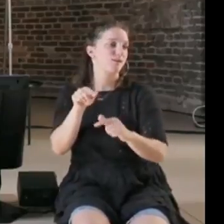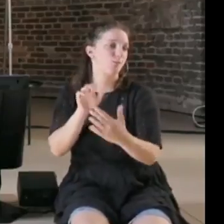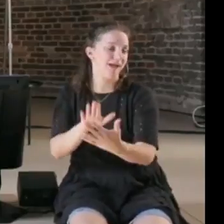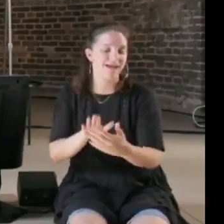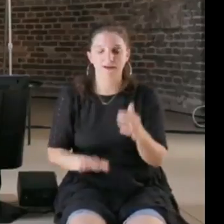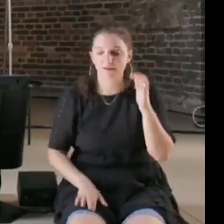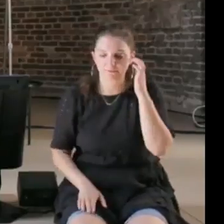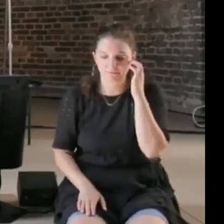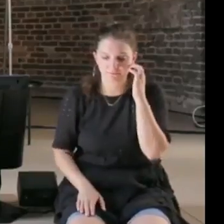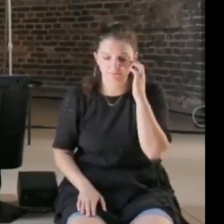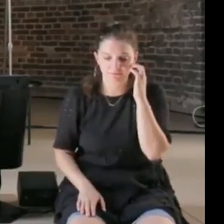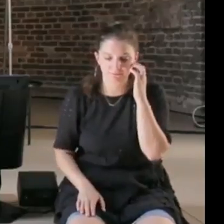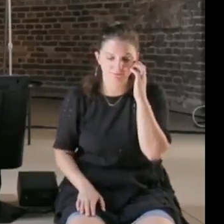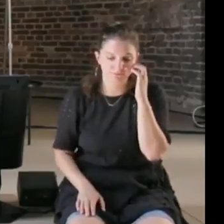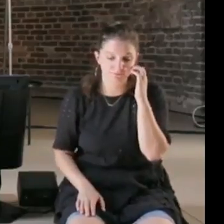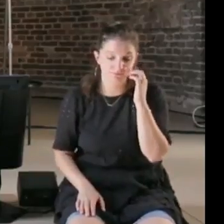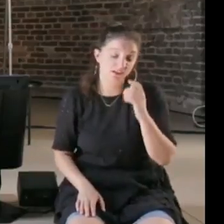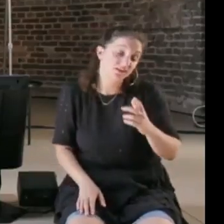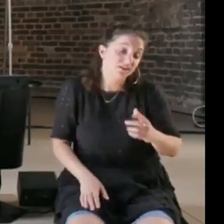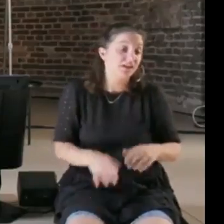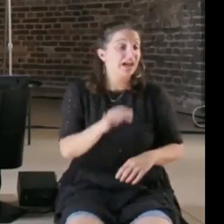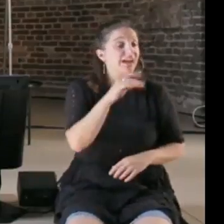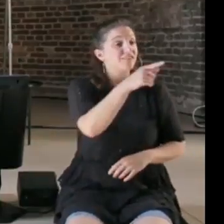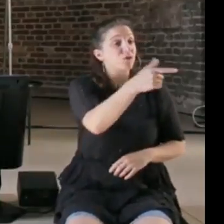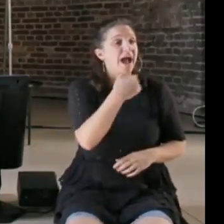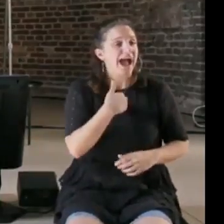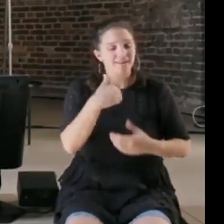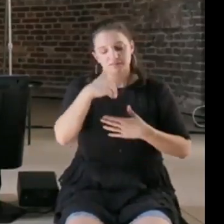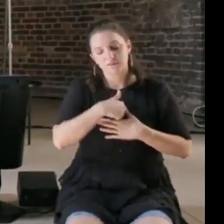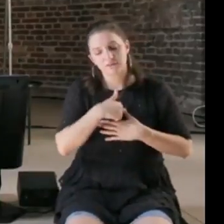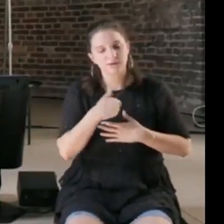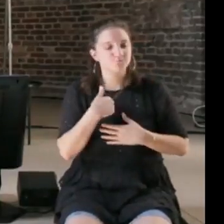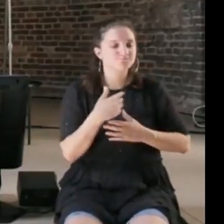about something and you do it and you get to be the best in the world at this peculiar